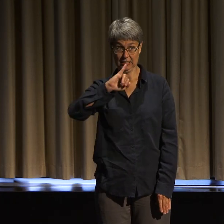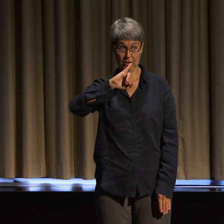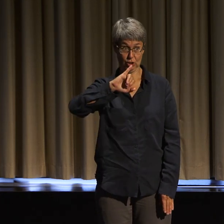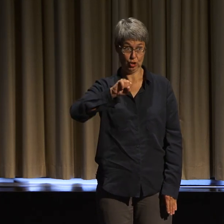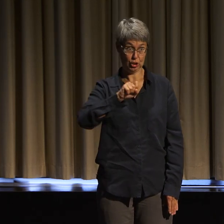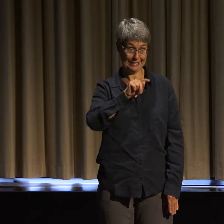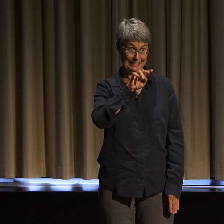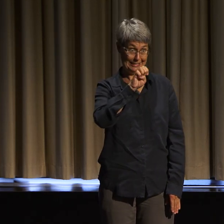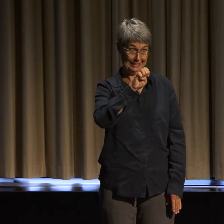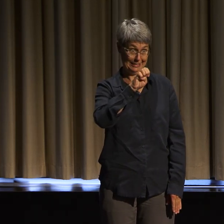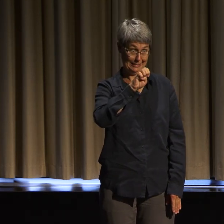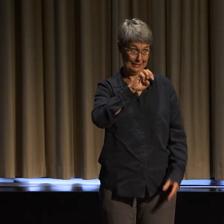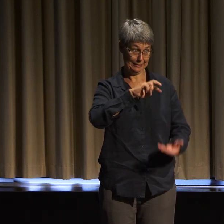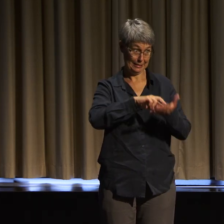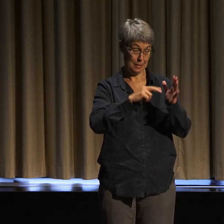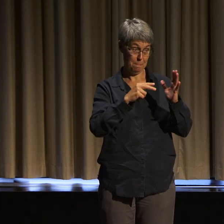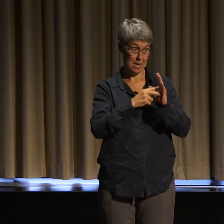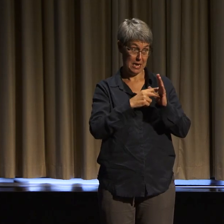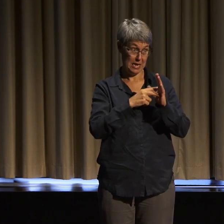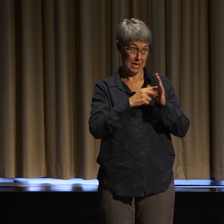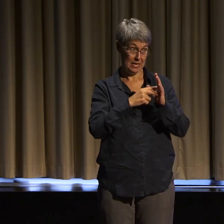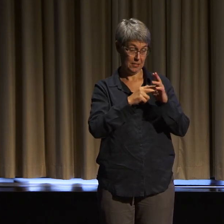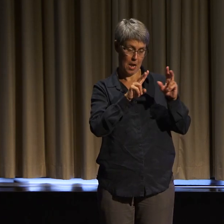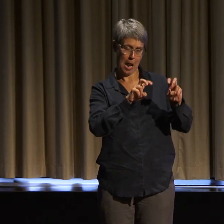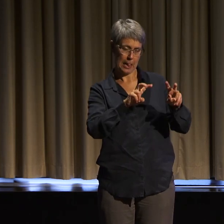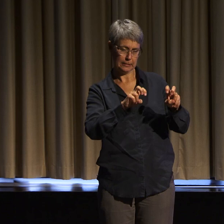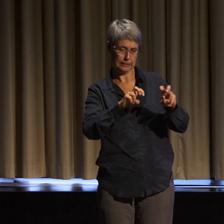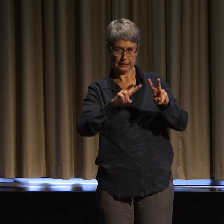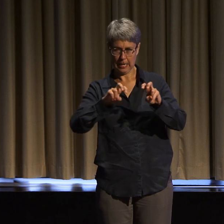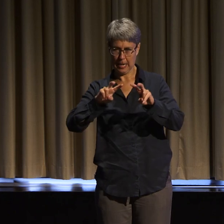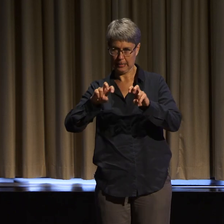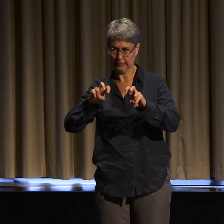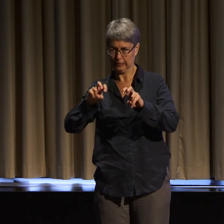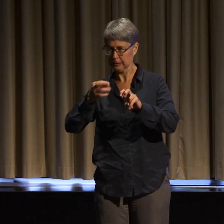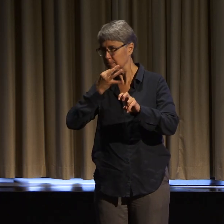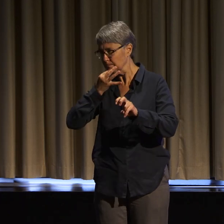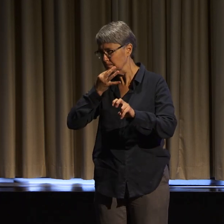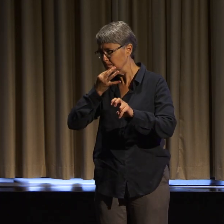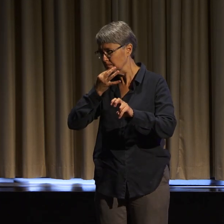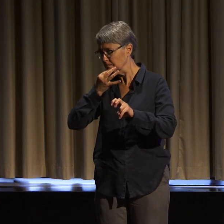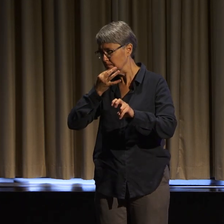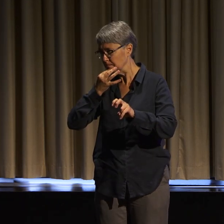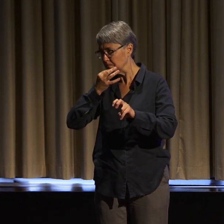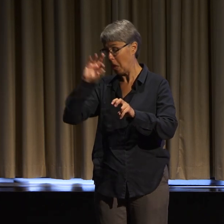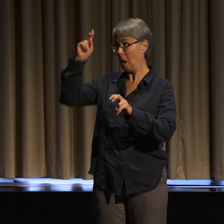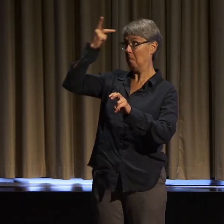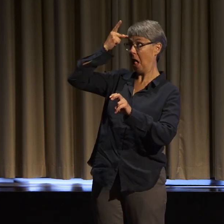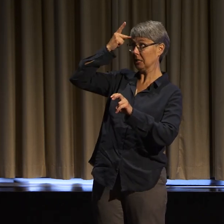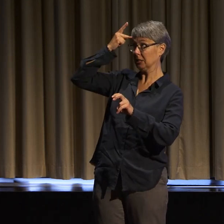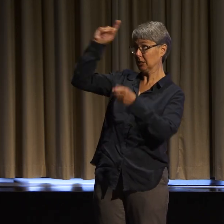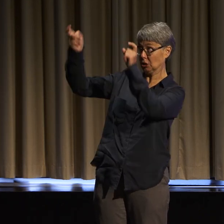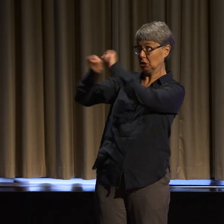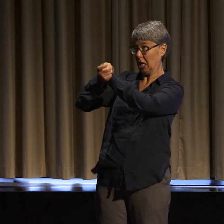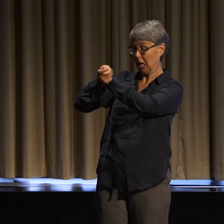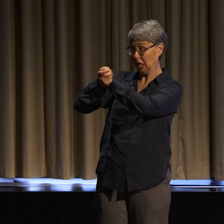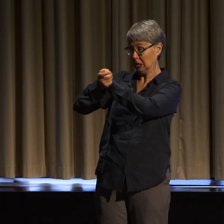but it should also encompass how we do our work and how we treat each other as fellow disabled people